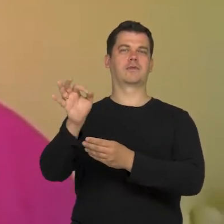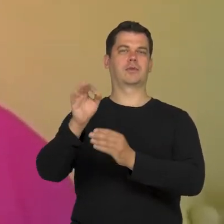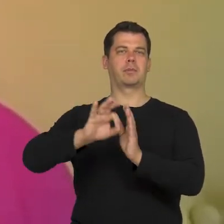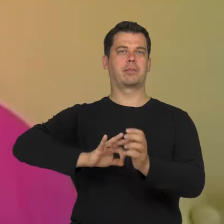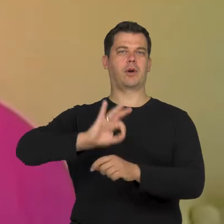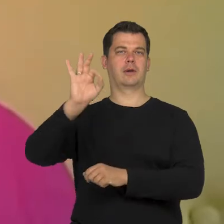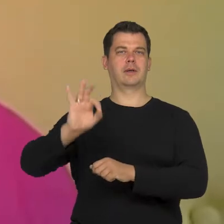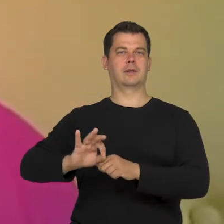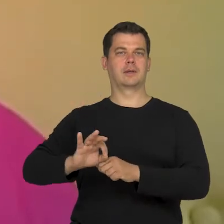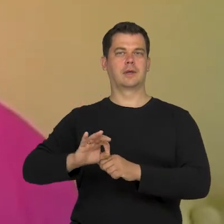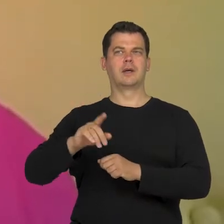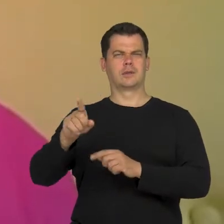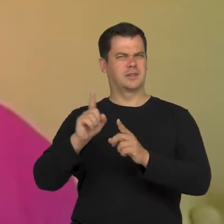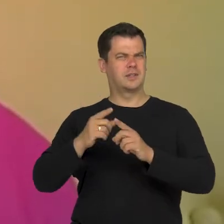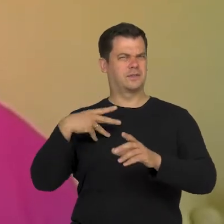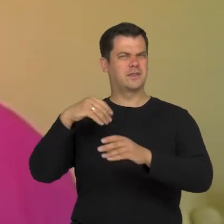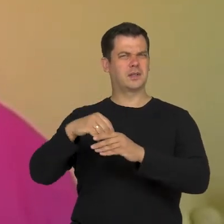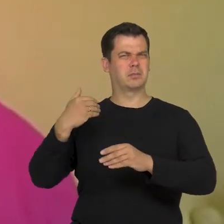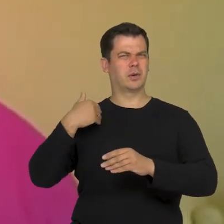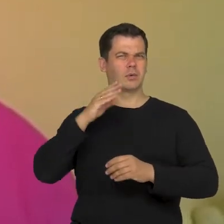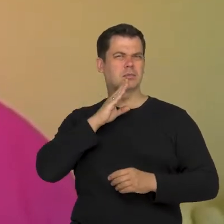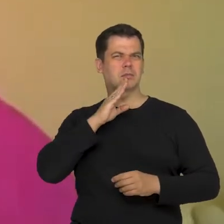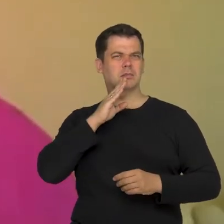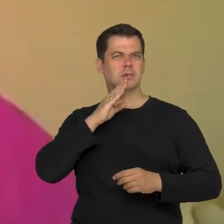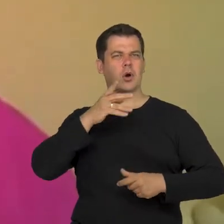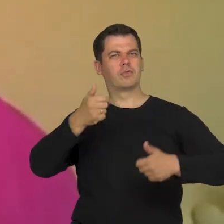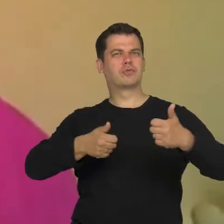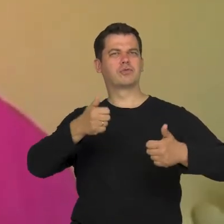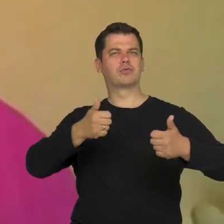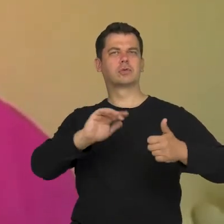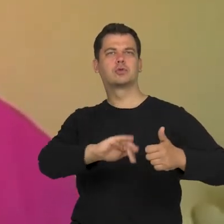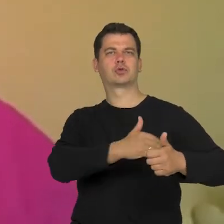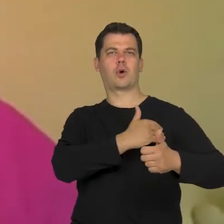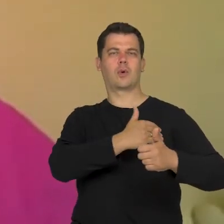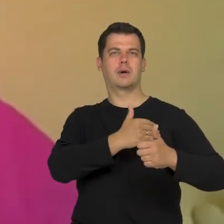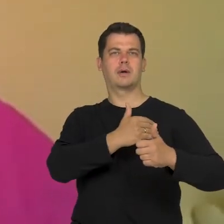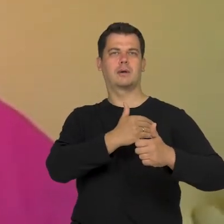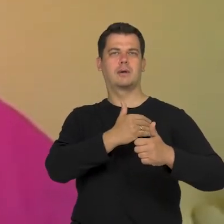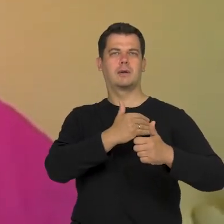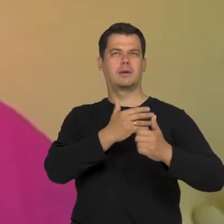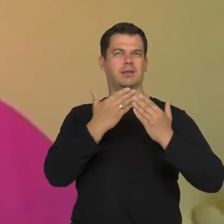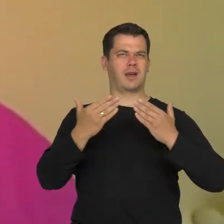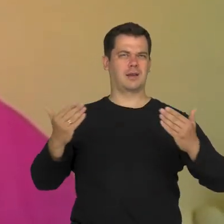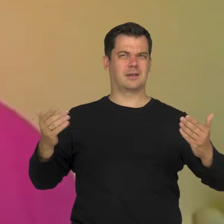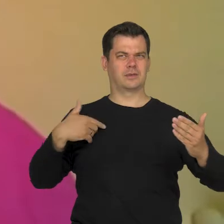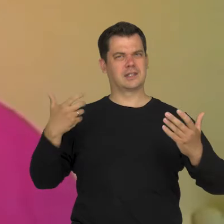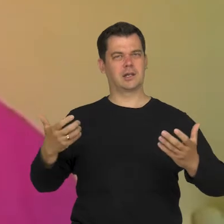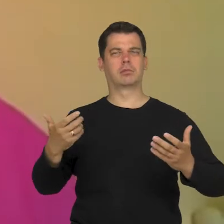and who also applied to a school where he was not accepted.